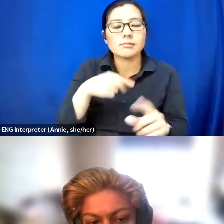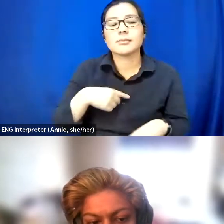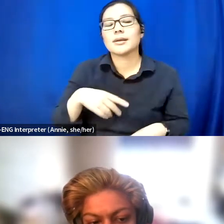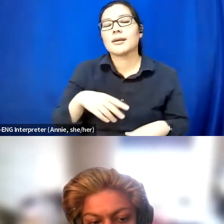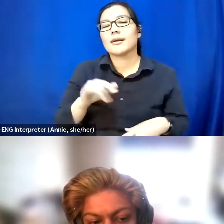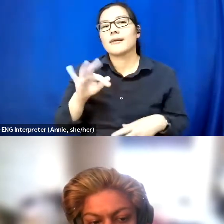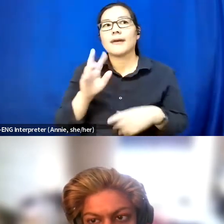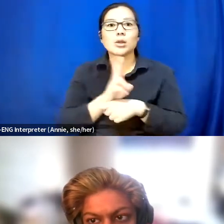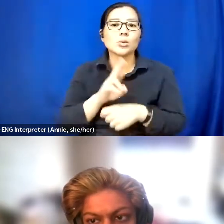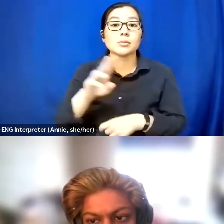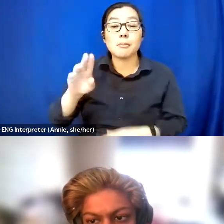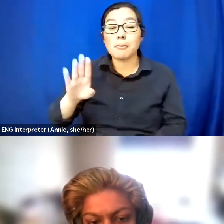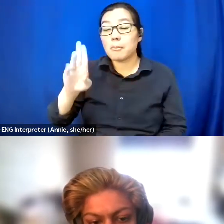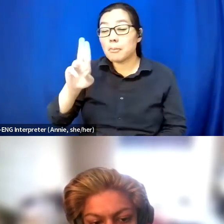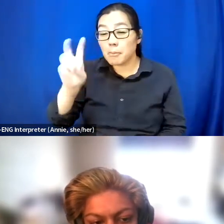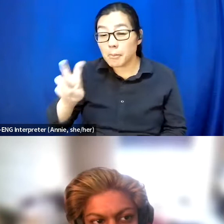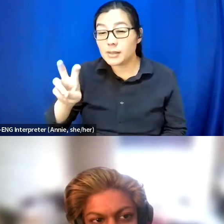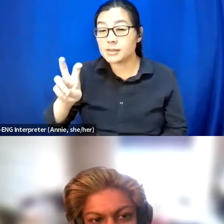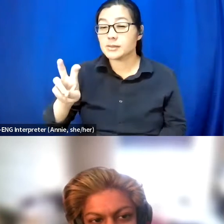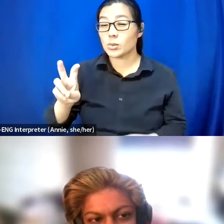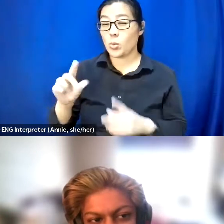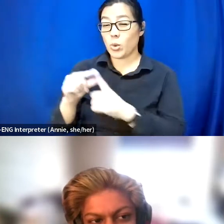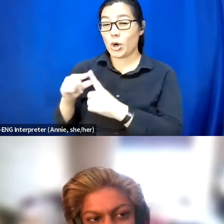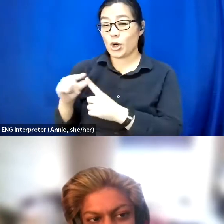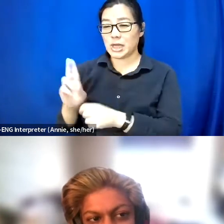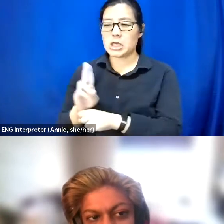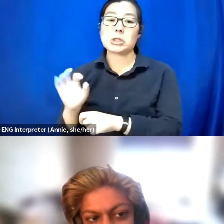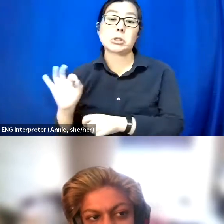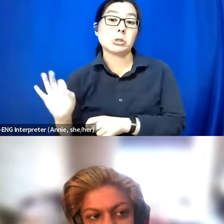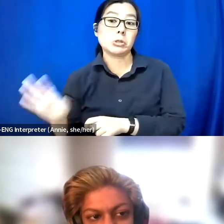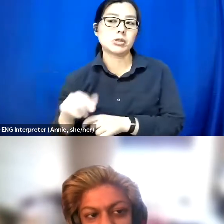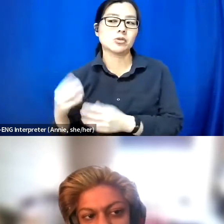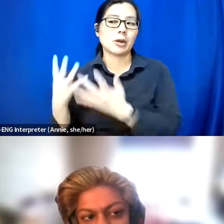in to weed people out, and just having some boundaries in place.